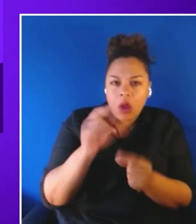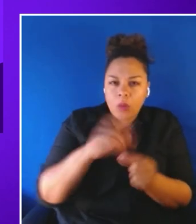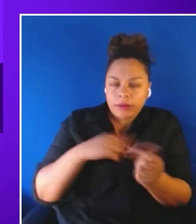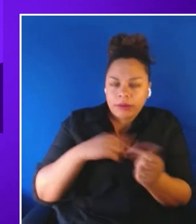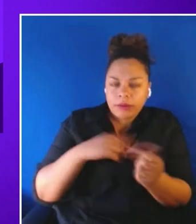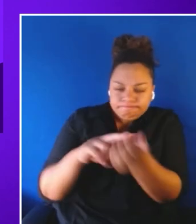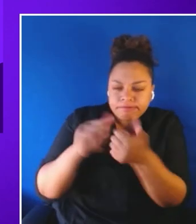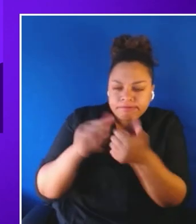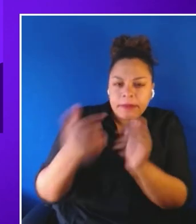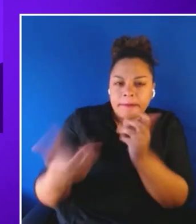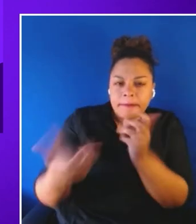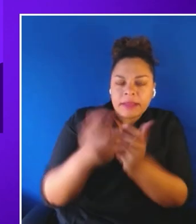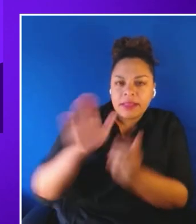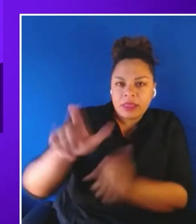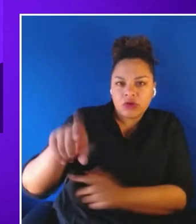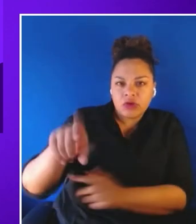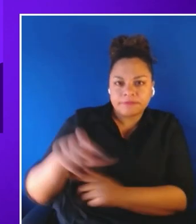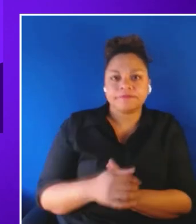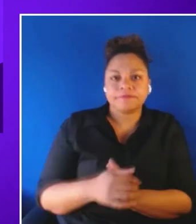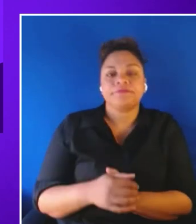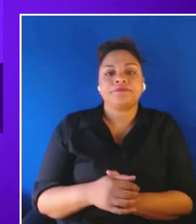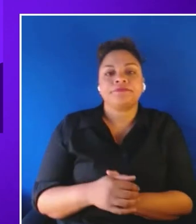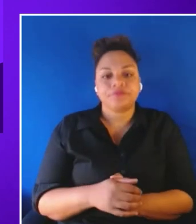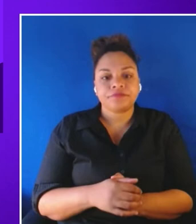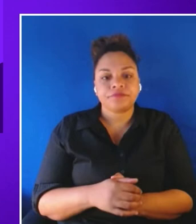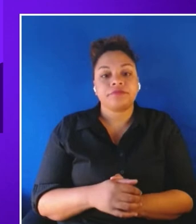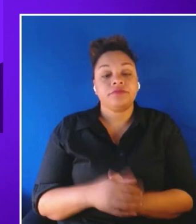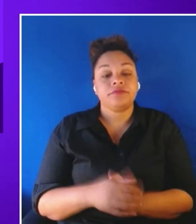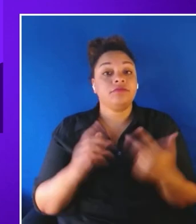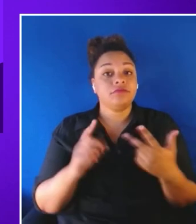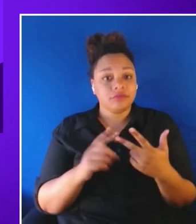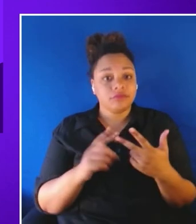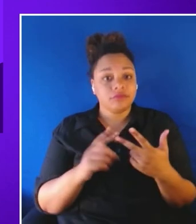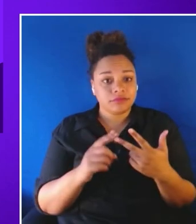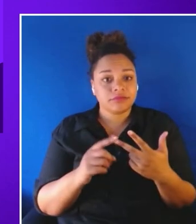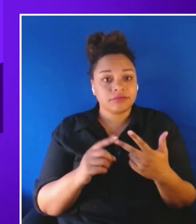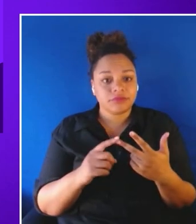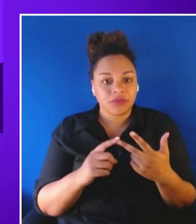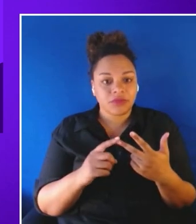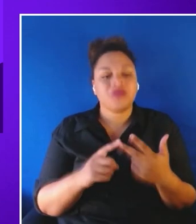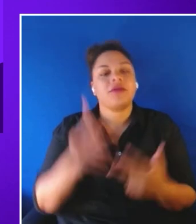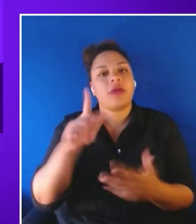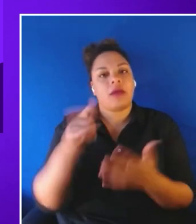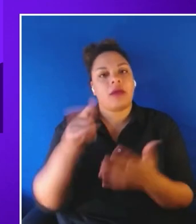third step of the process is the prioritization of the requirements to be further designed